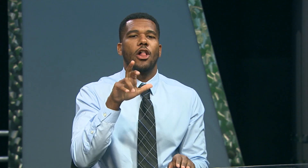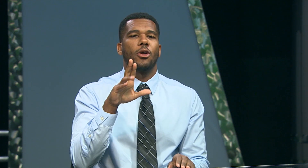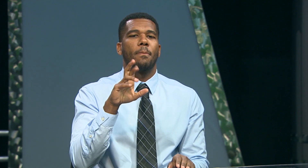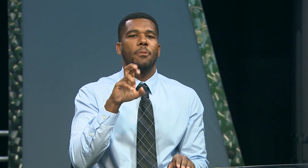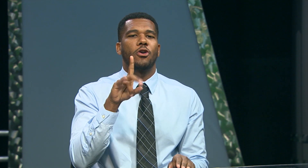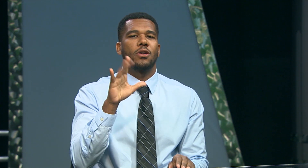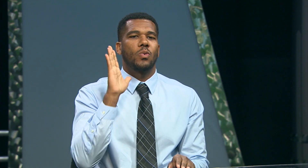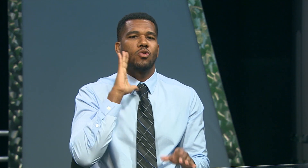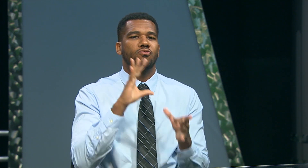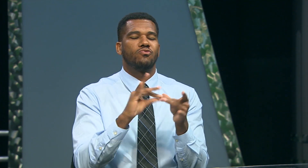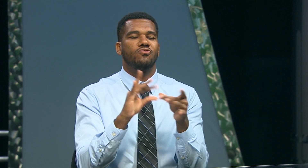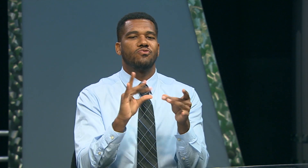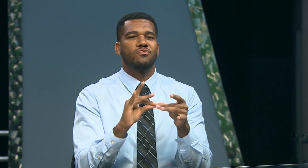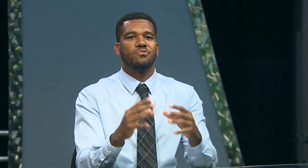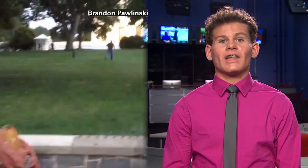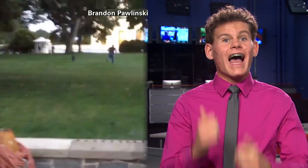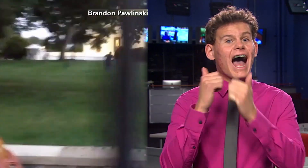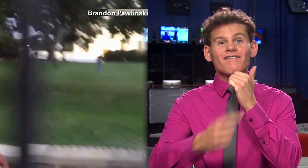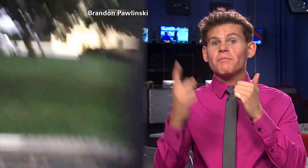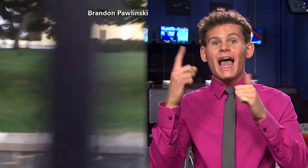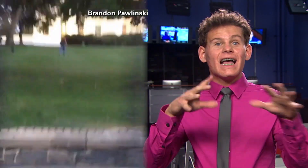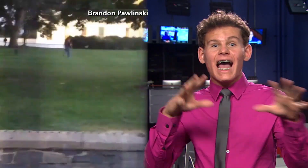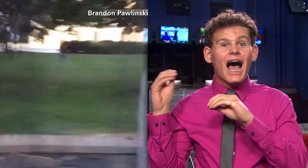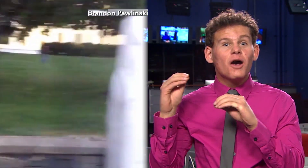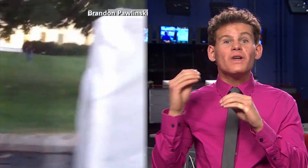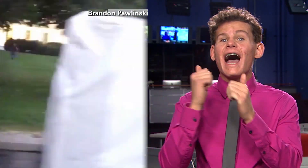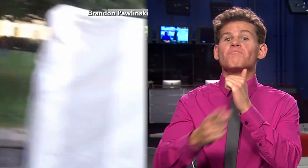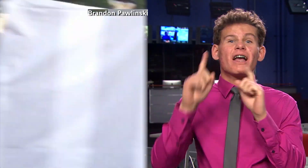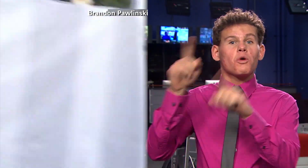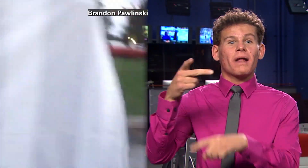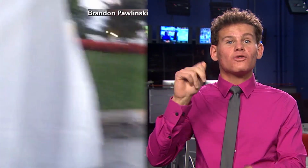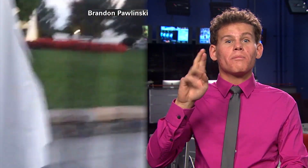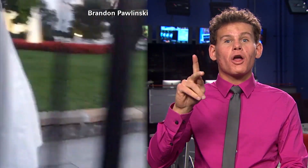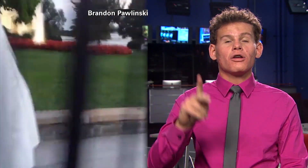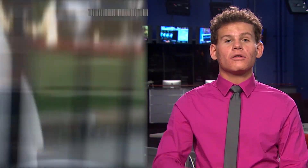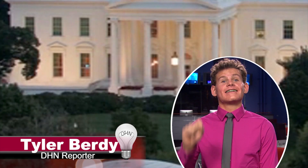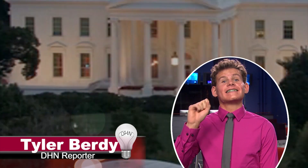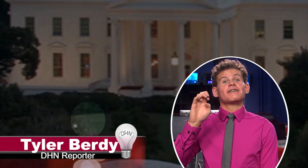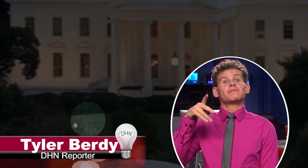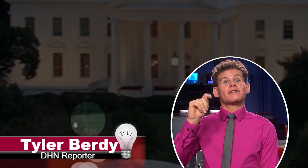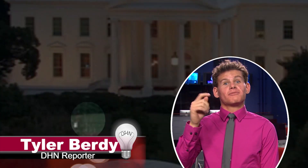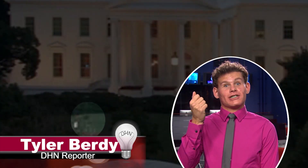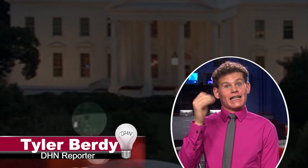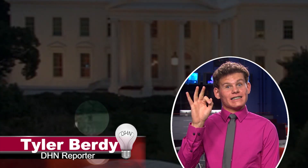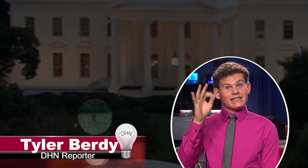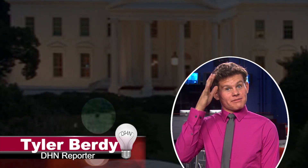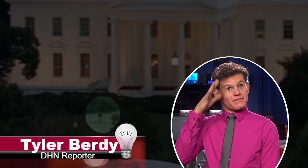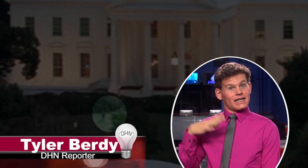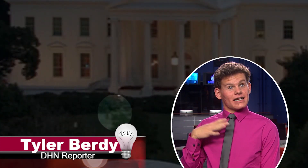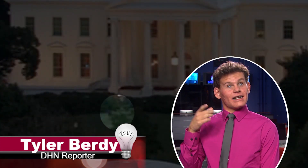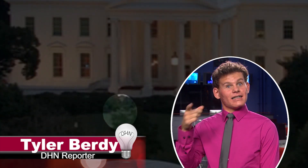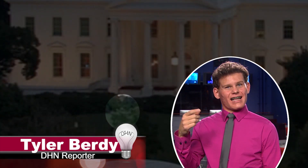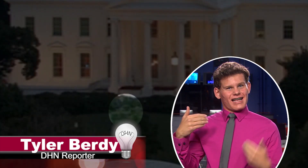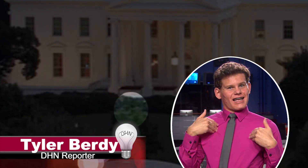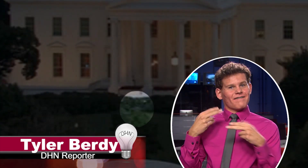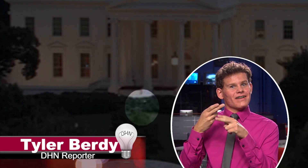Tyler Berdy has the details. Video: "Everybody out, Right now! Go back, everybody into the park." On September 19th, a man armed with a knife